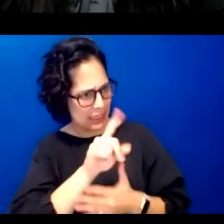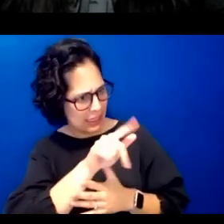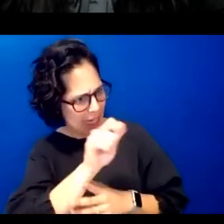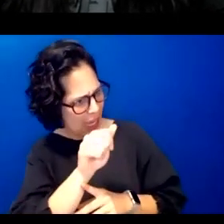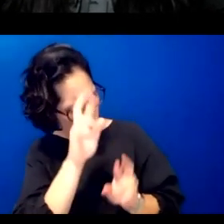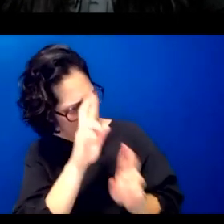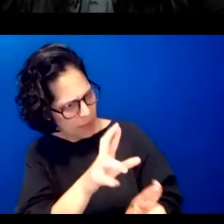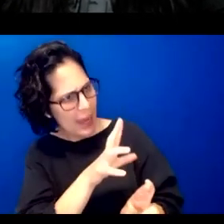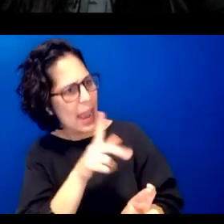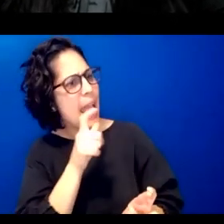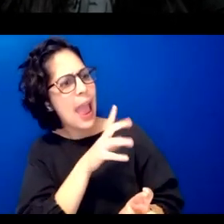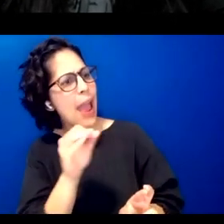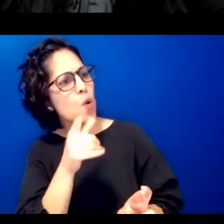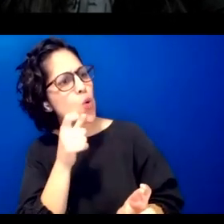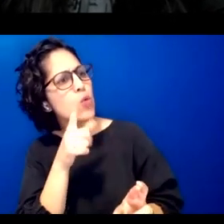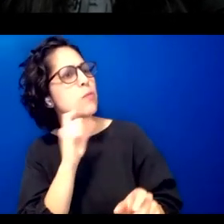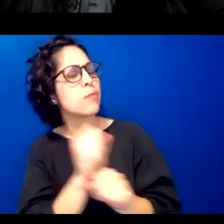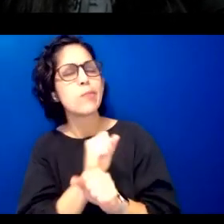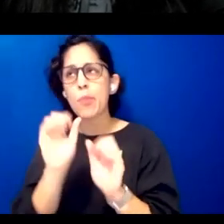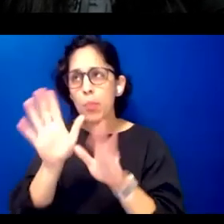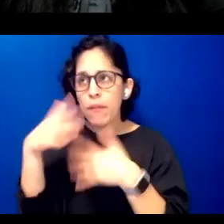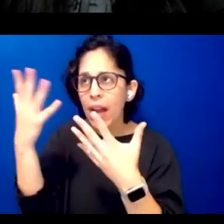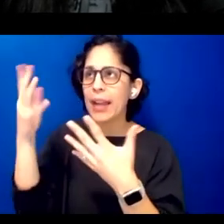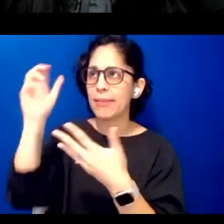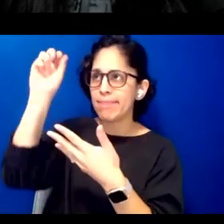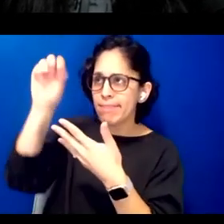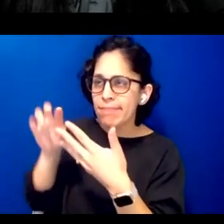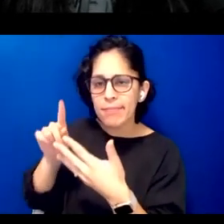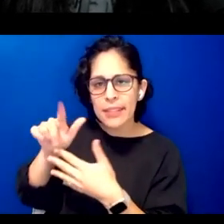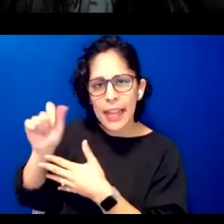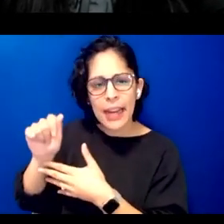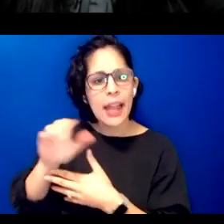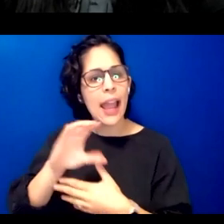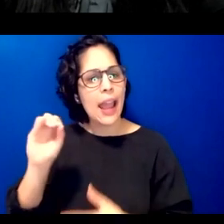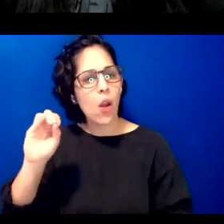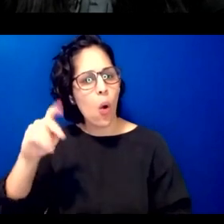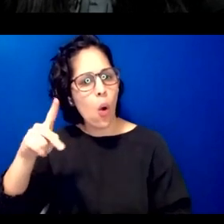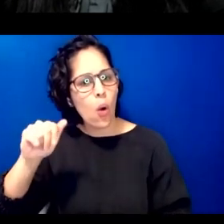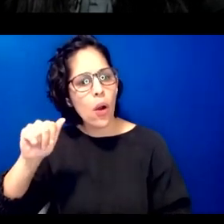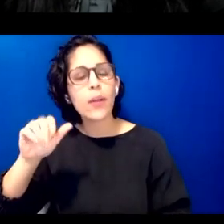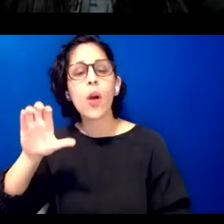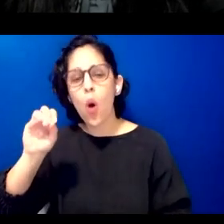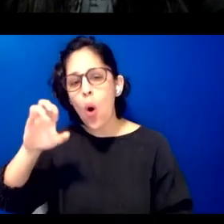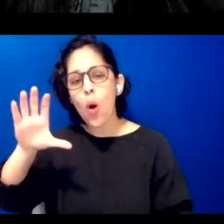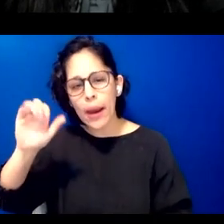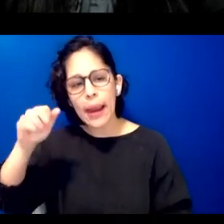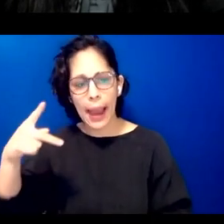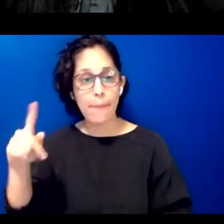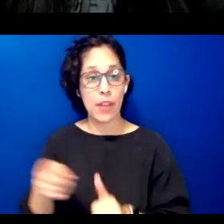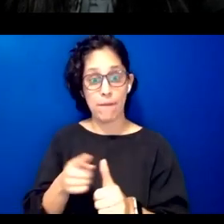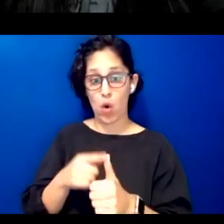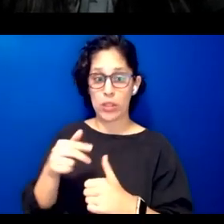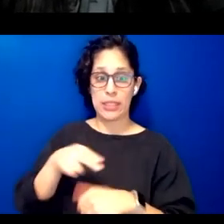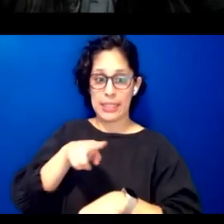as principles of ocap as shared by the first nations information governance center the